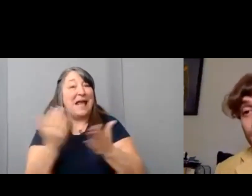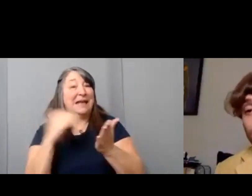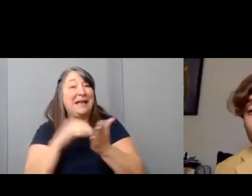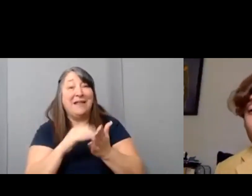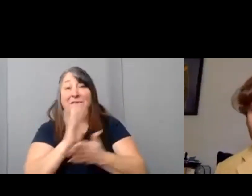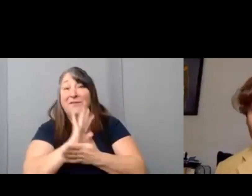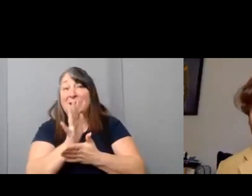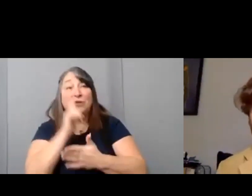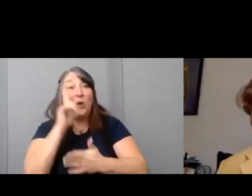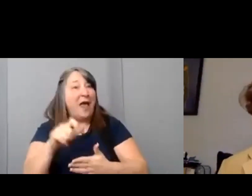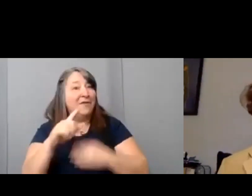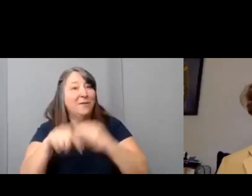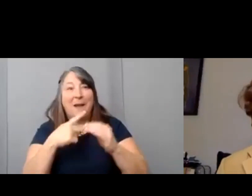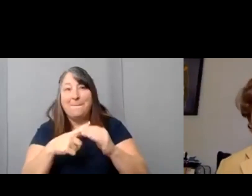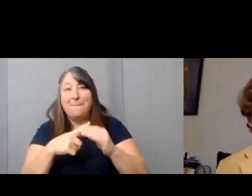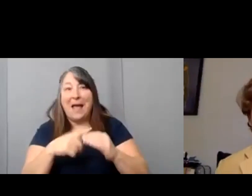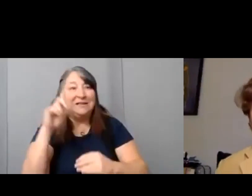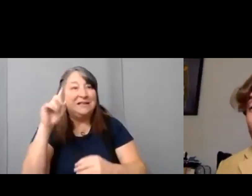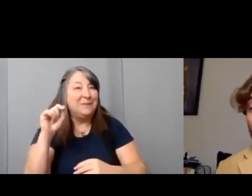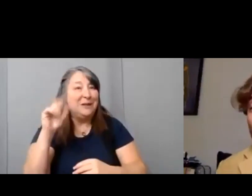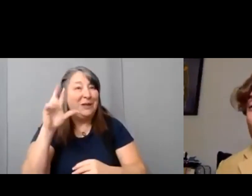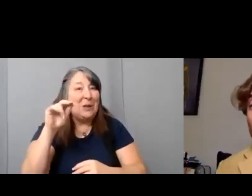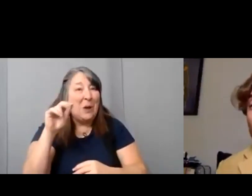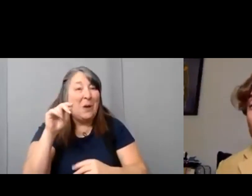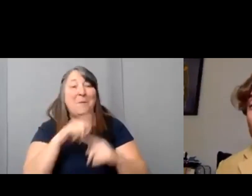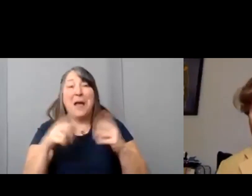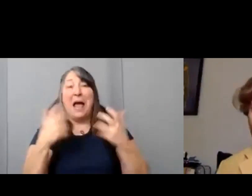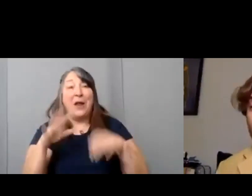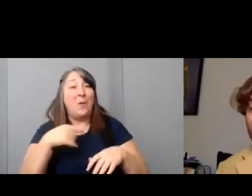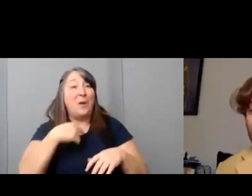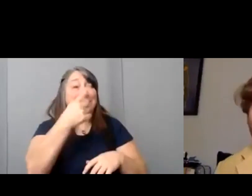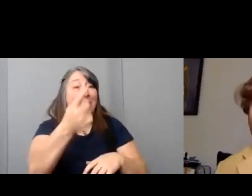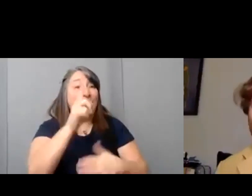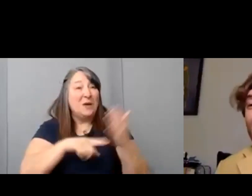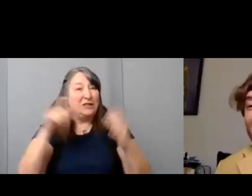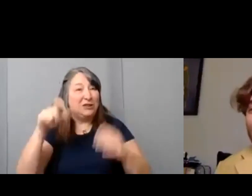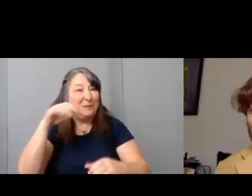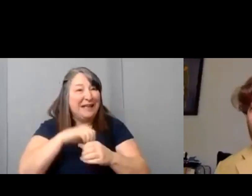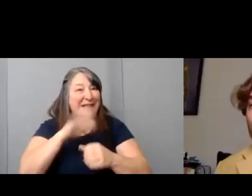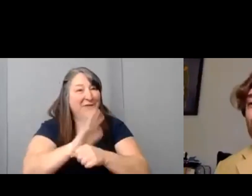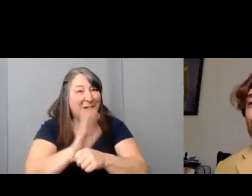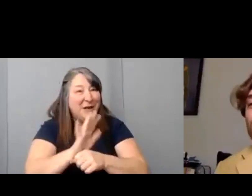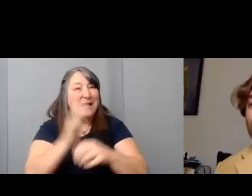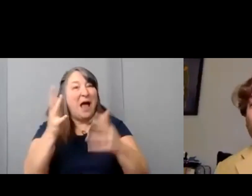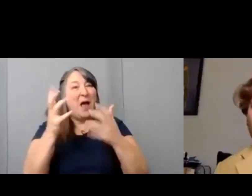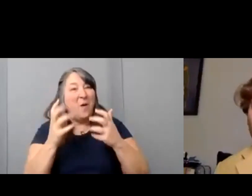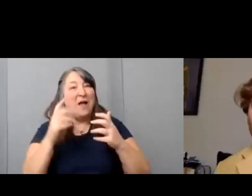about disability. But I don't want to tell you what should be in the films. I think it's better to hear from those judges. We have some